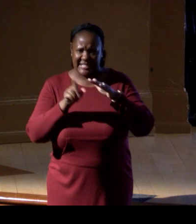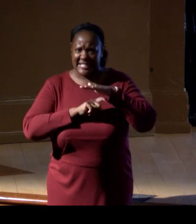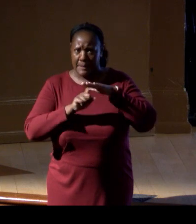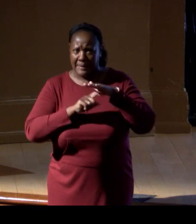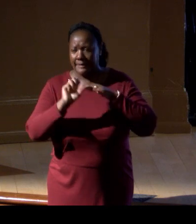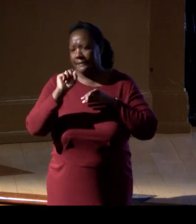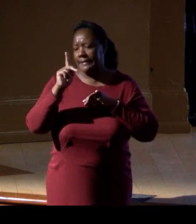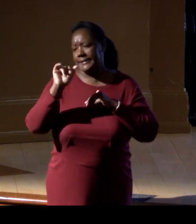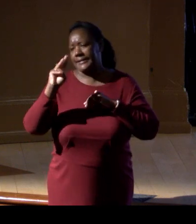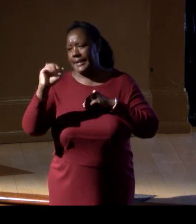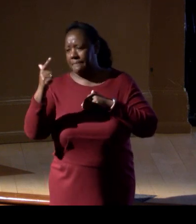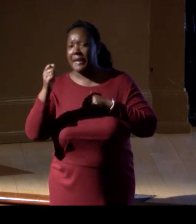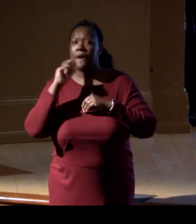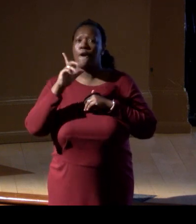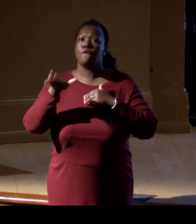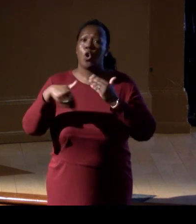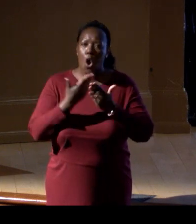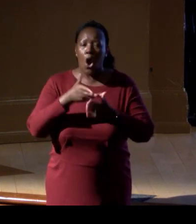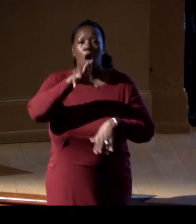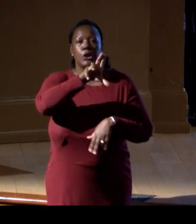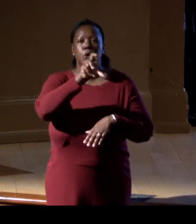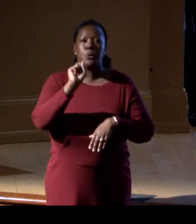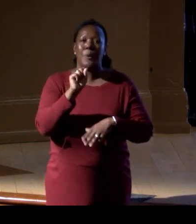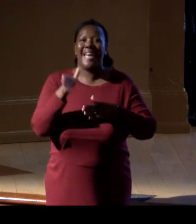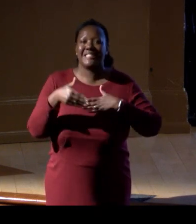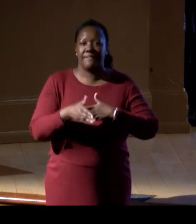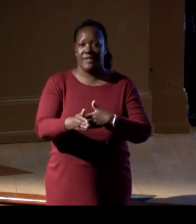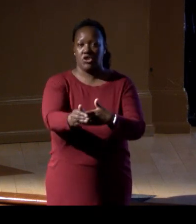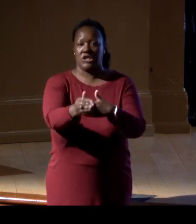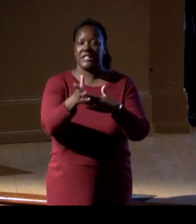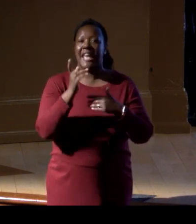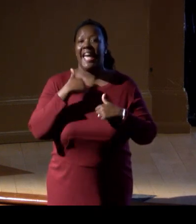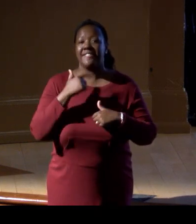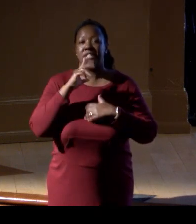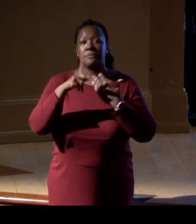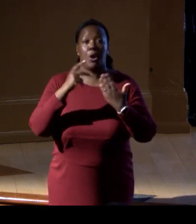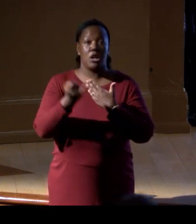(audience applauding)